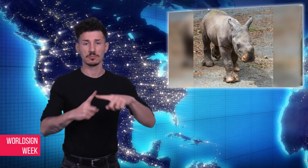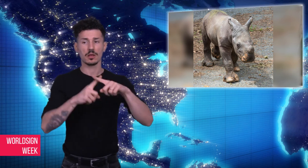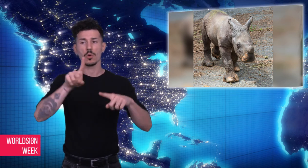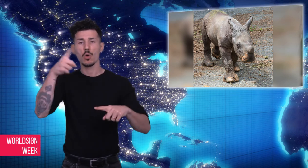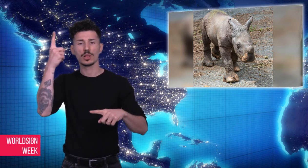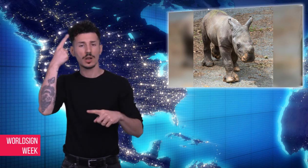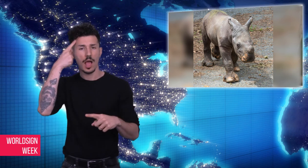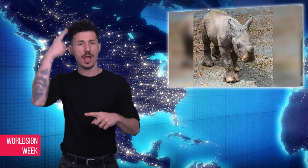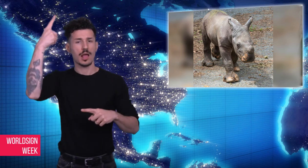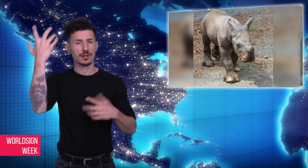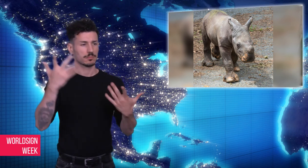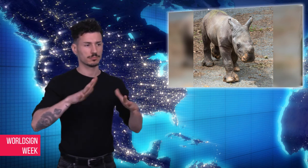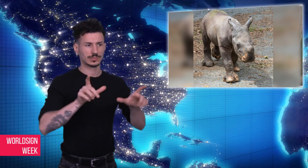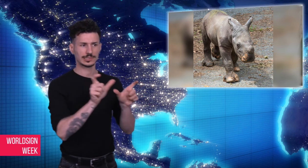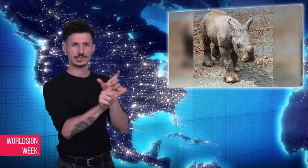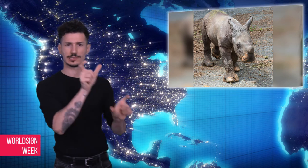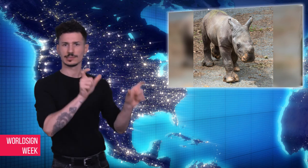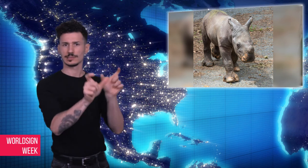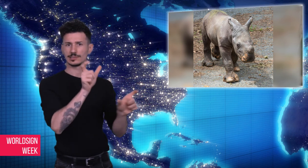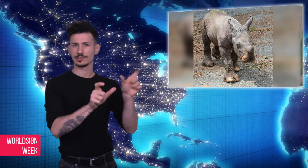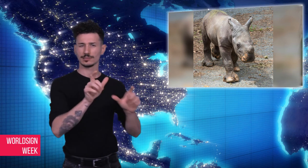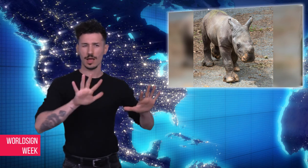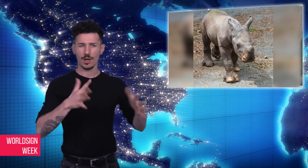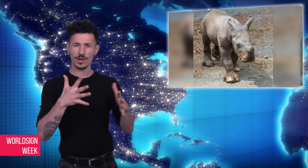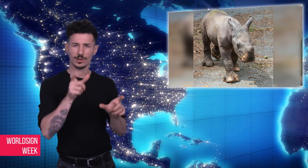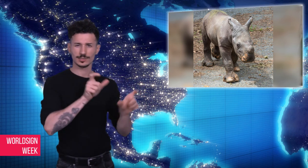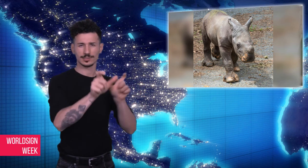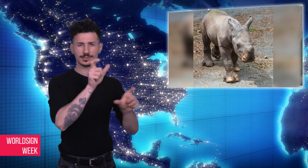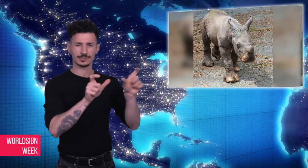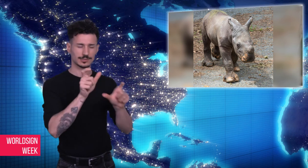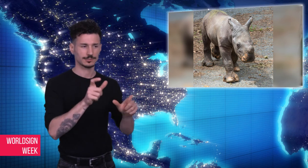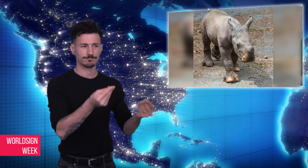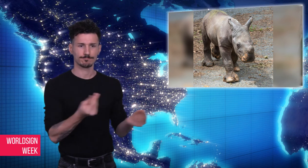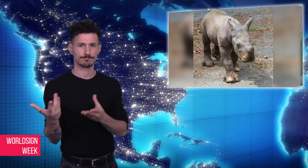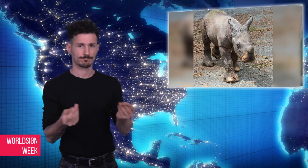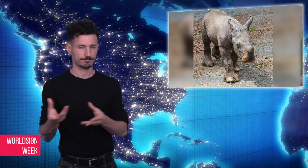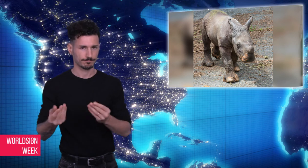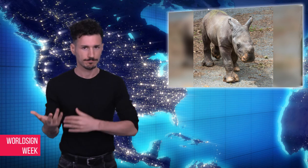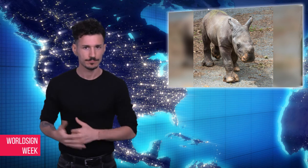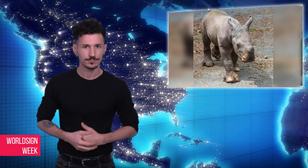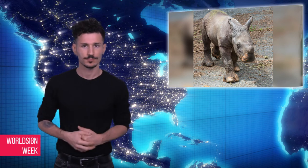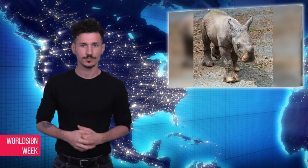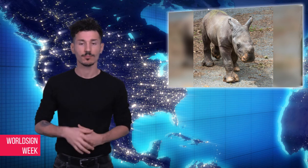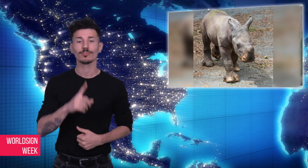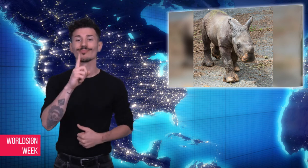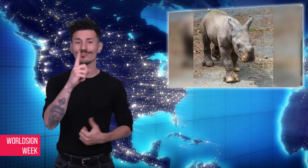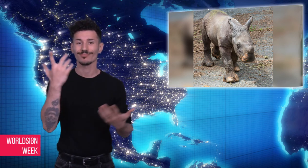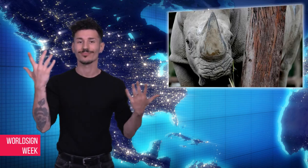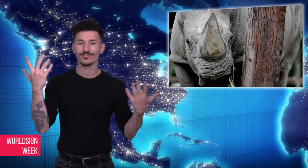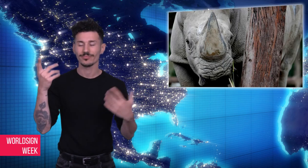the number of kills, the government says that the white